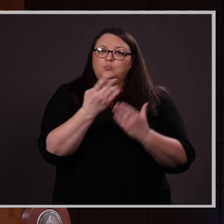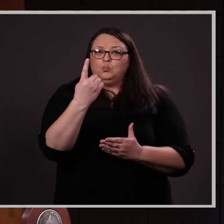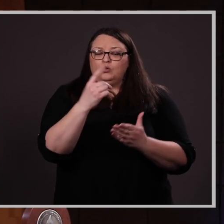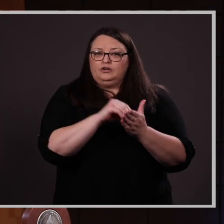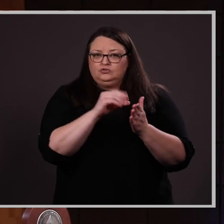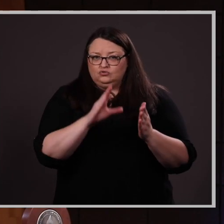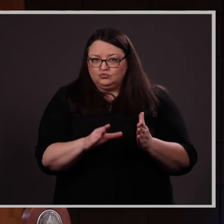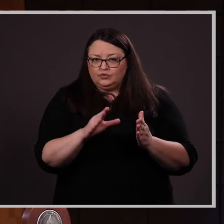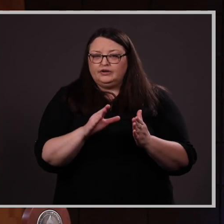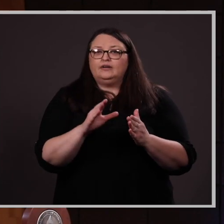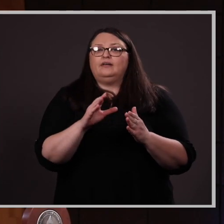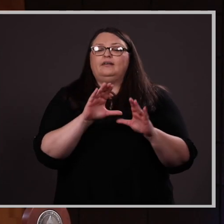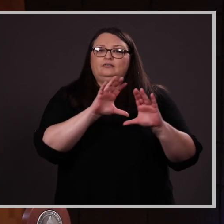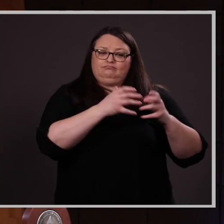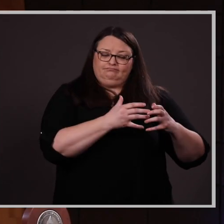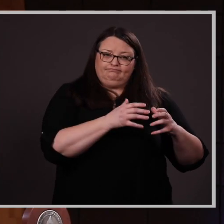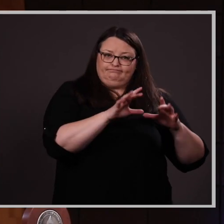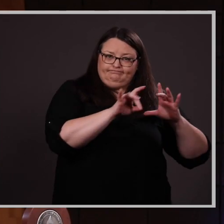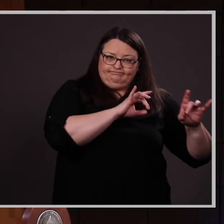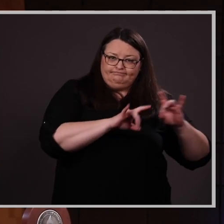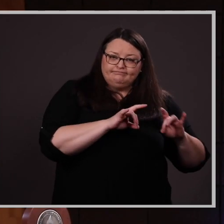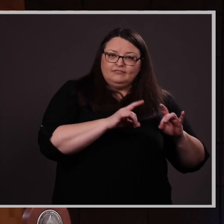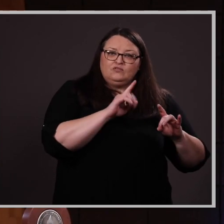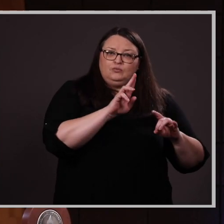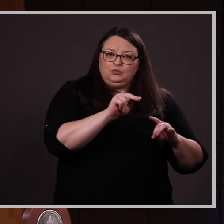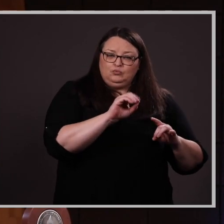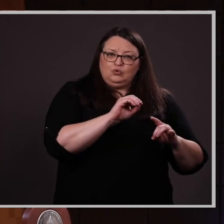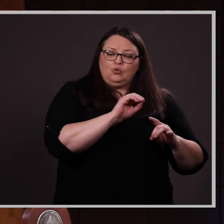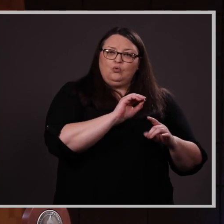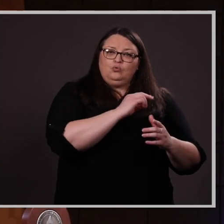and then a selection committee from the UNO Graduate Council chooses a master’s and